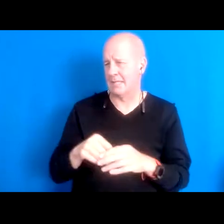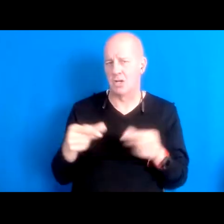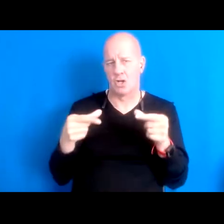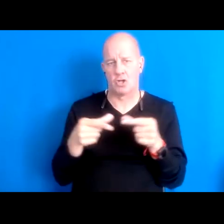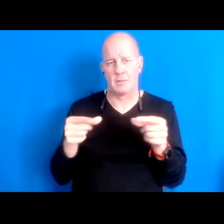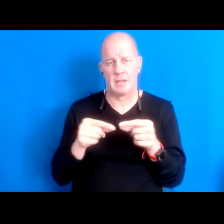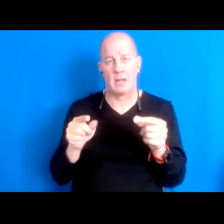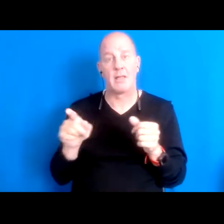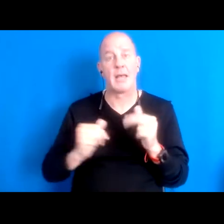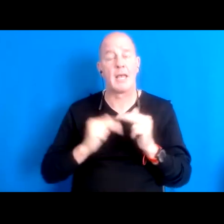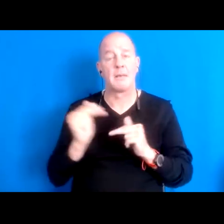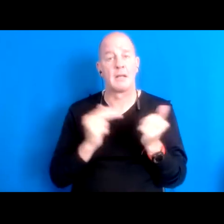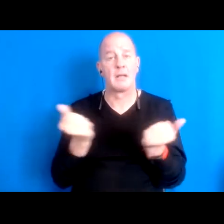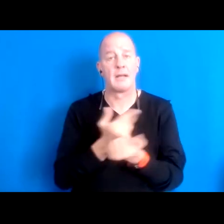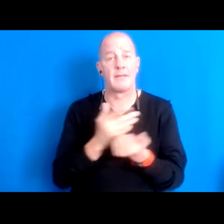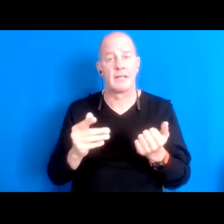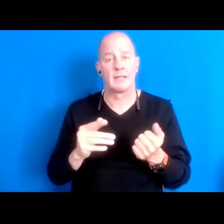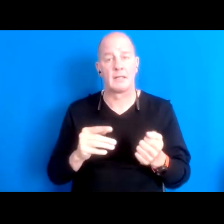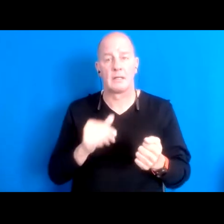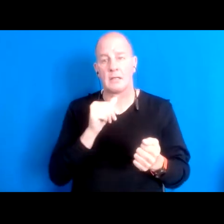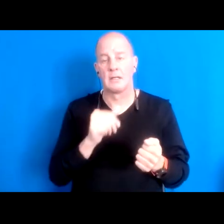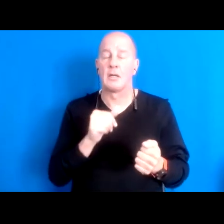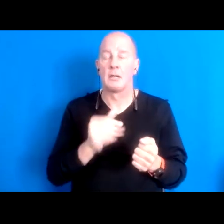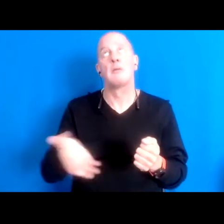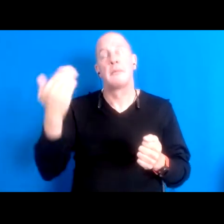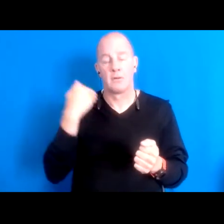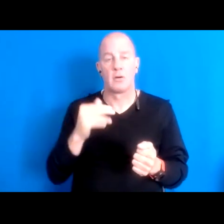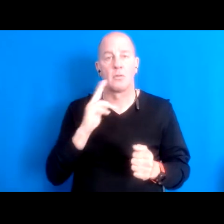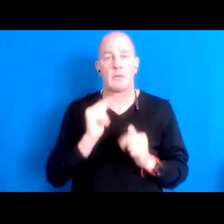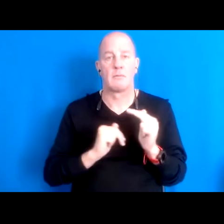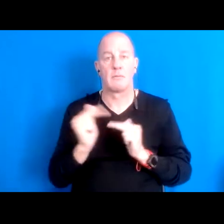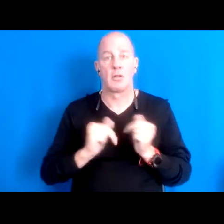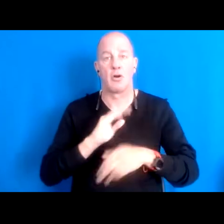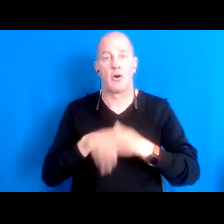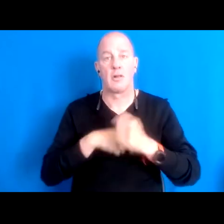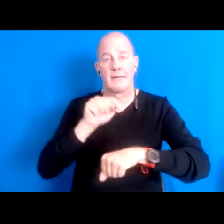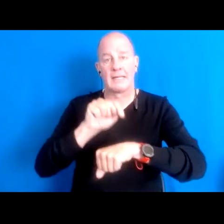about or not everything anymore but they used to build all their temples without any nails